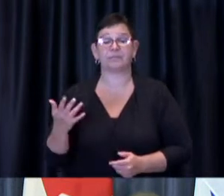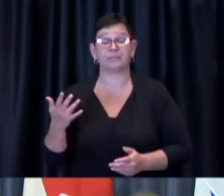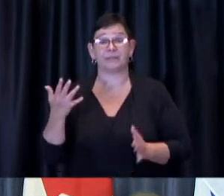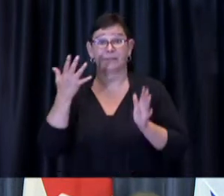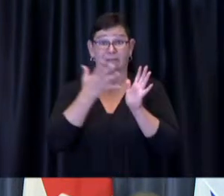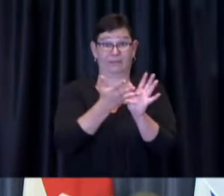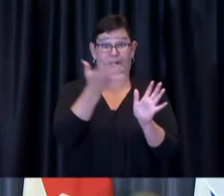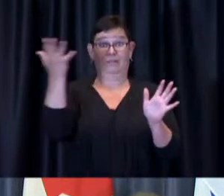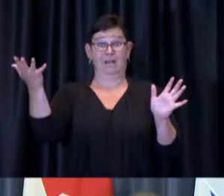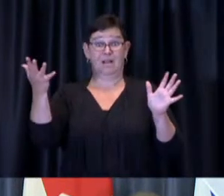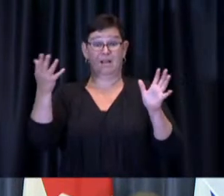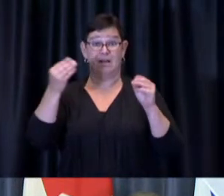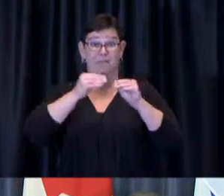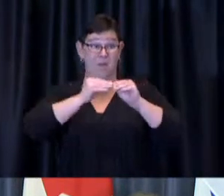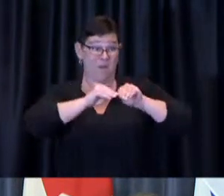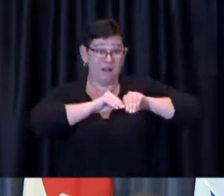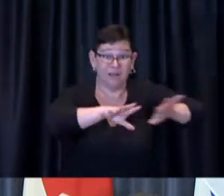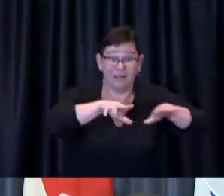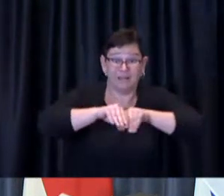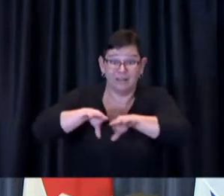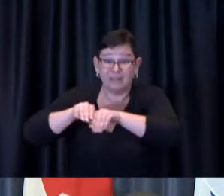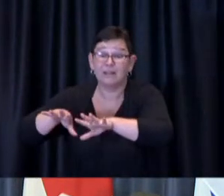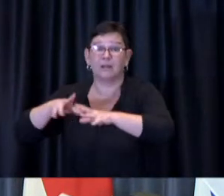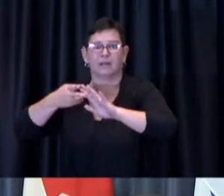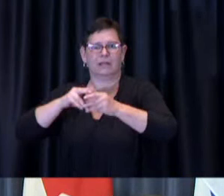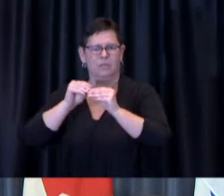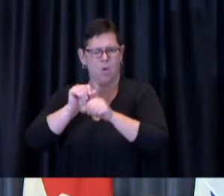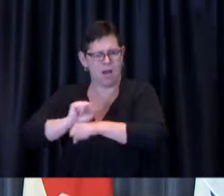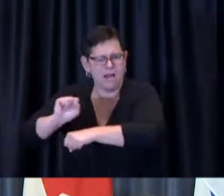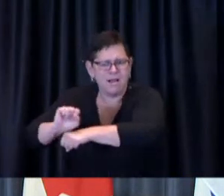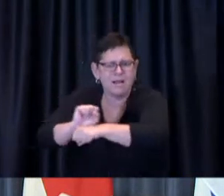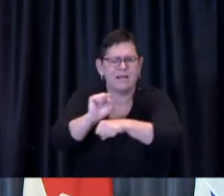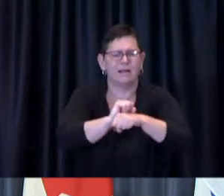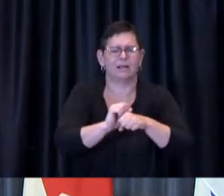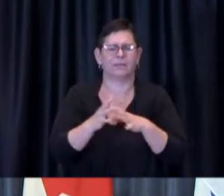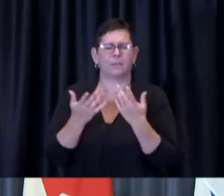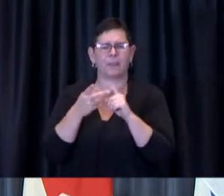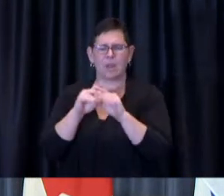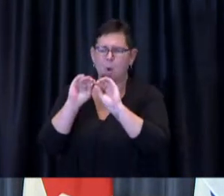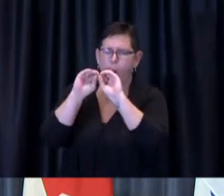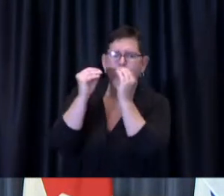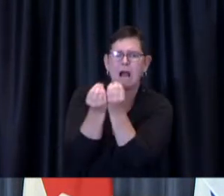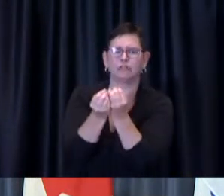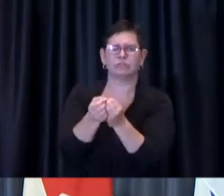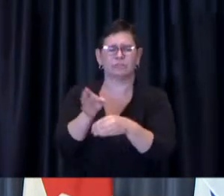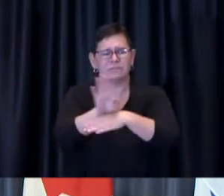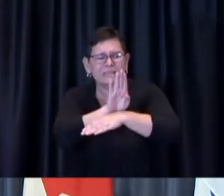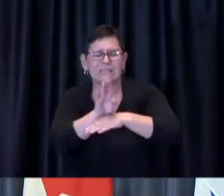and into communities and organizations who are experiencing low-vaccine uptake.